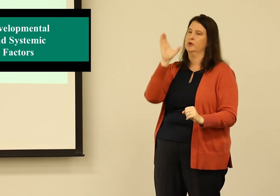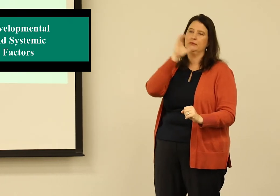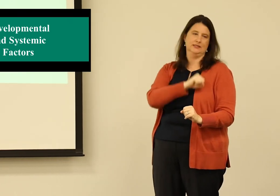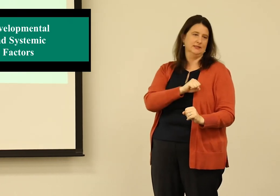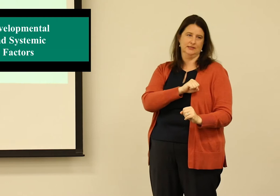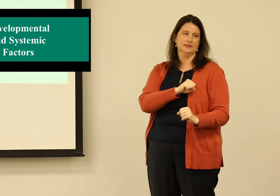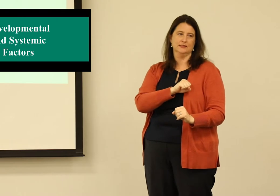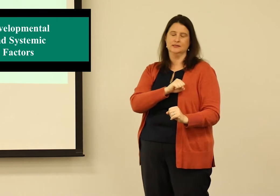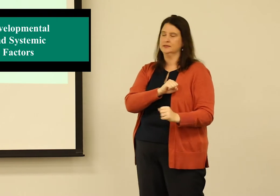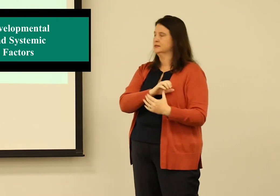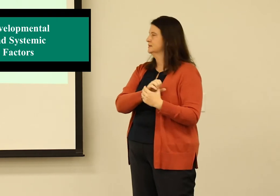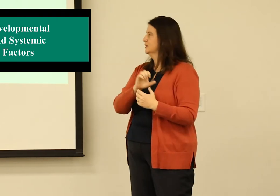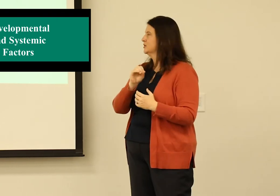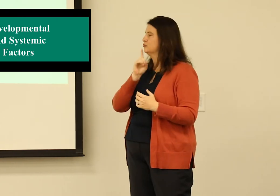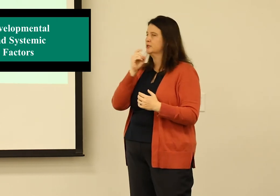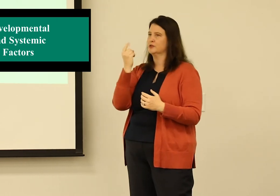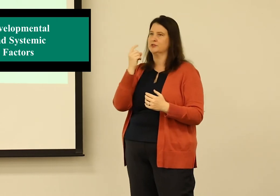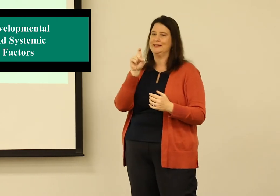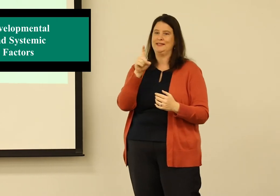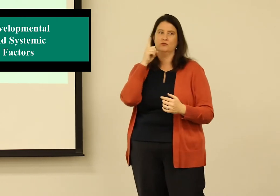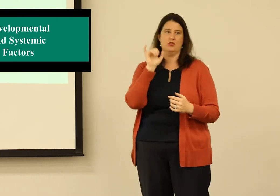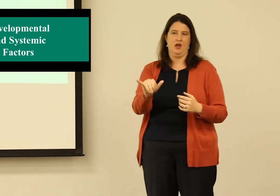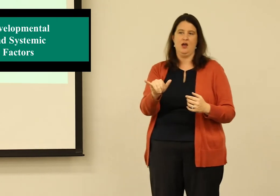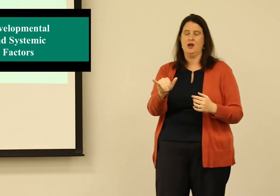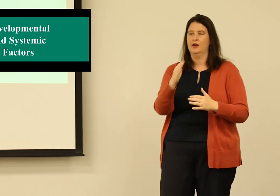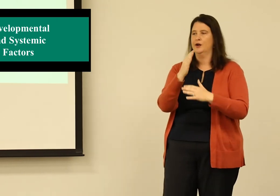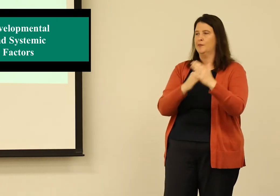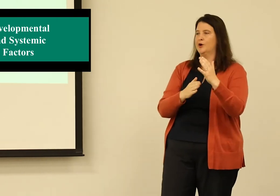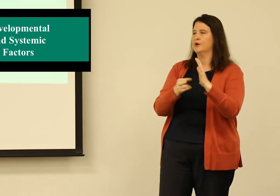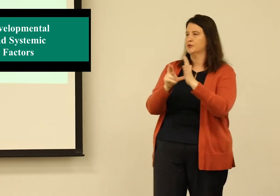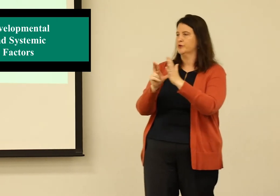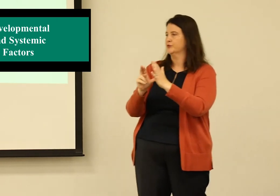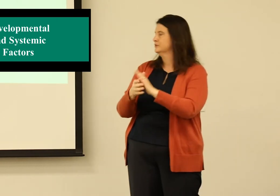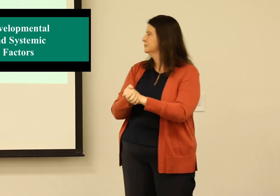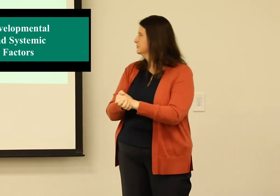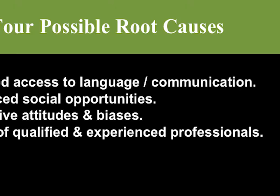we're missing part of the picture. So we really have to have an understanding